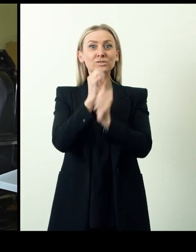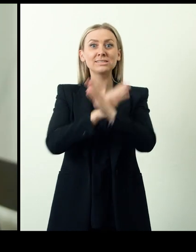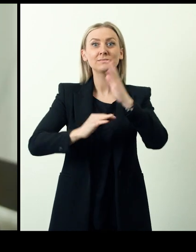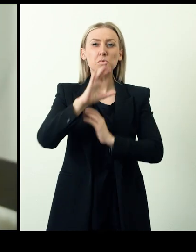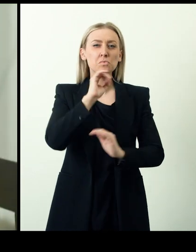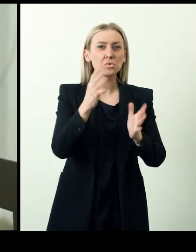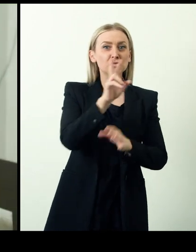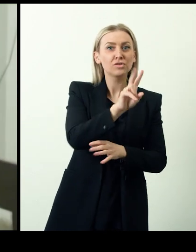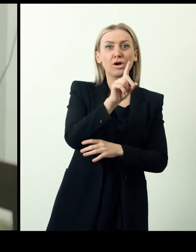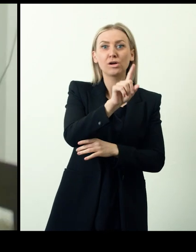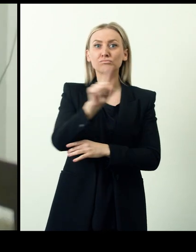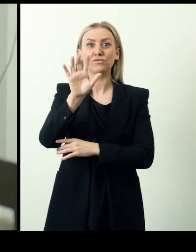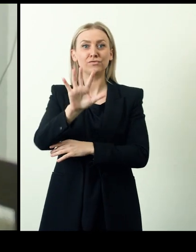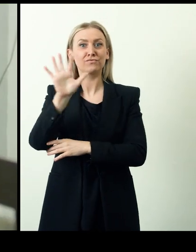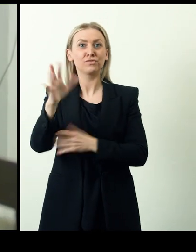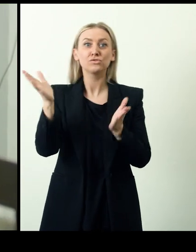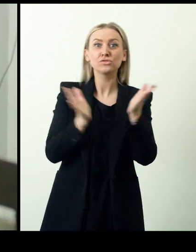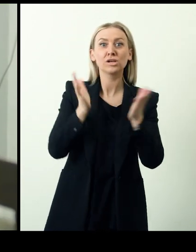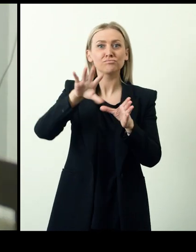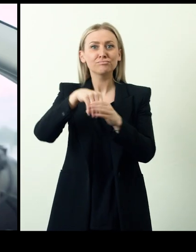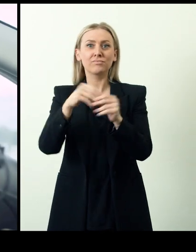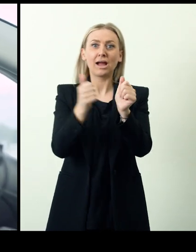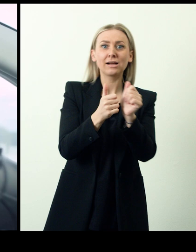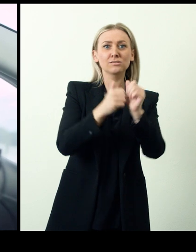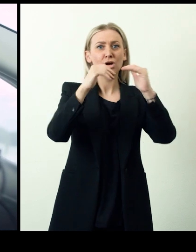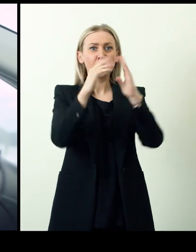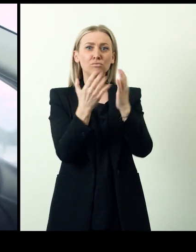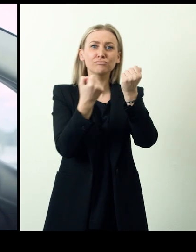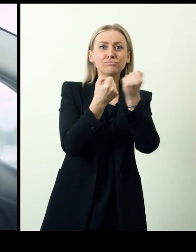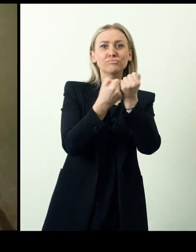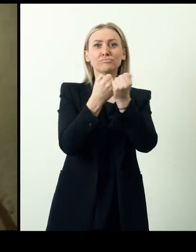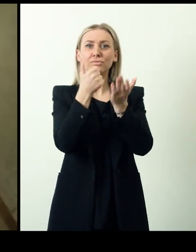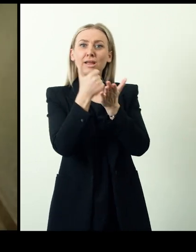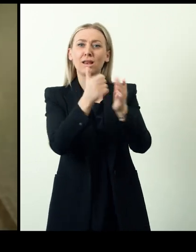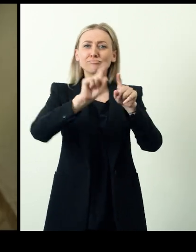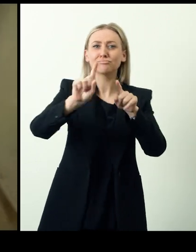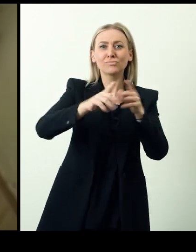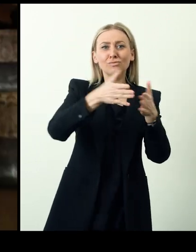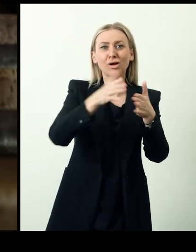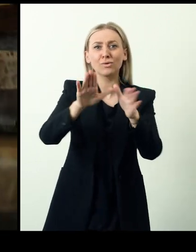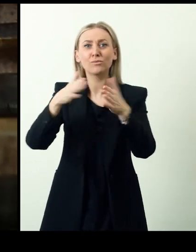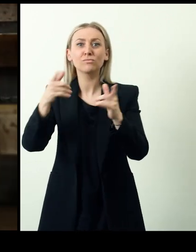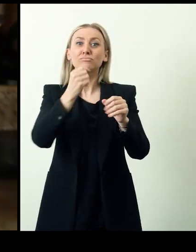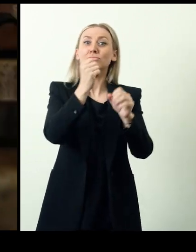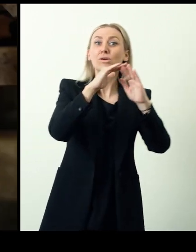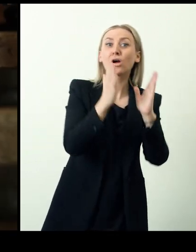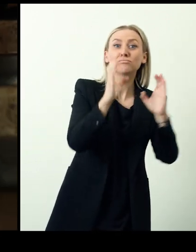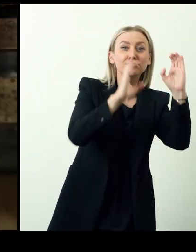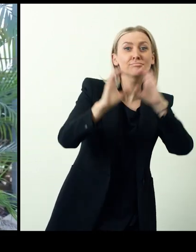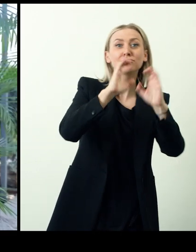independently living adults with severe disabilities aged 21 to 55. The services include assistance in finding housing,